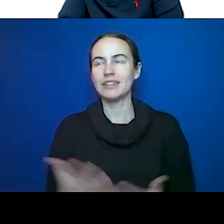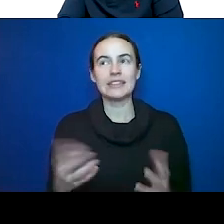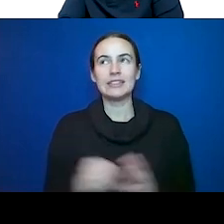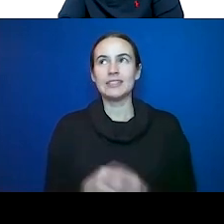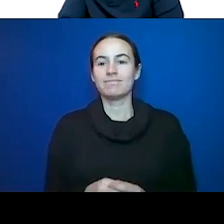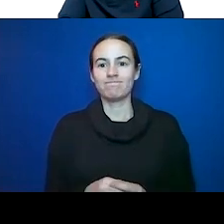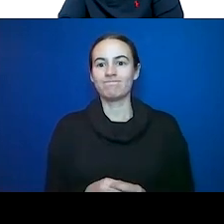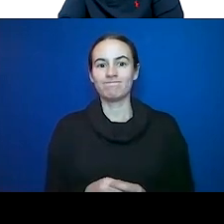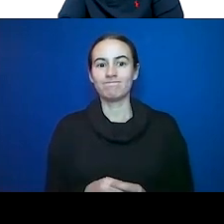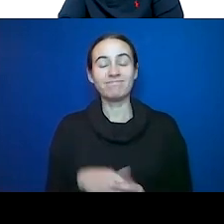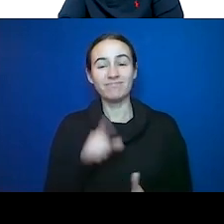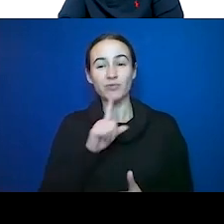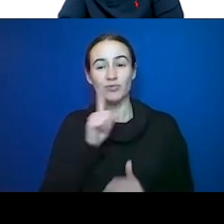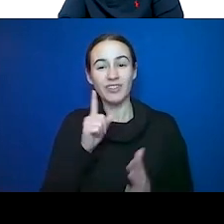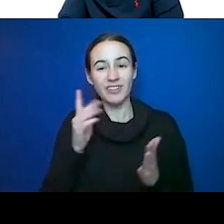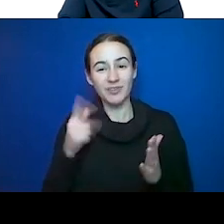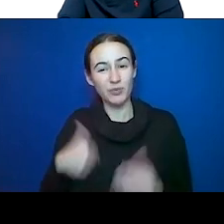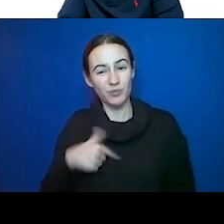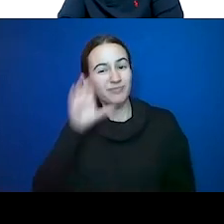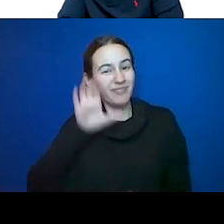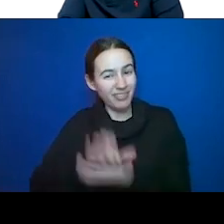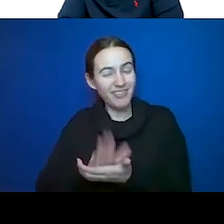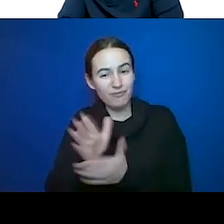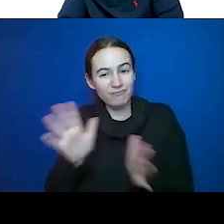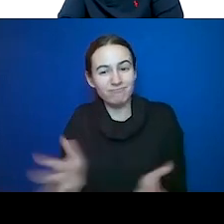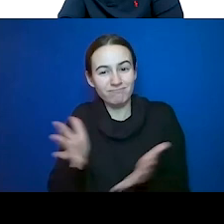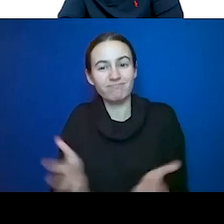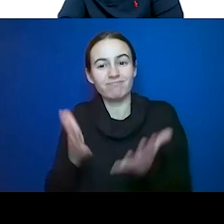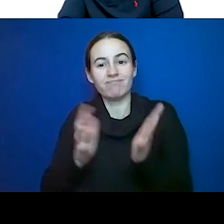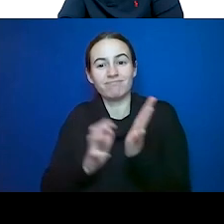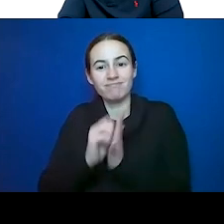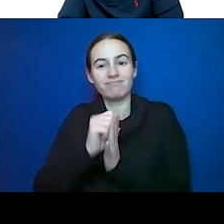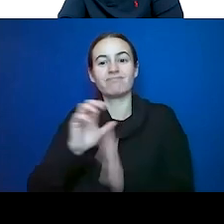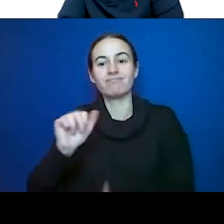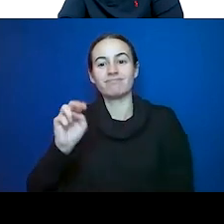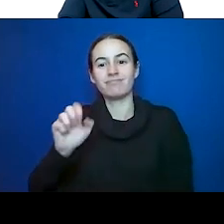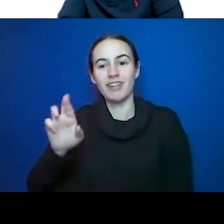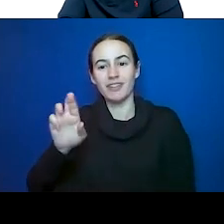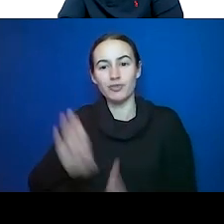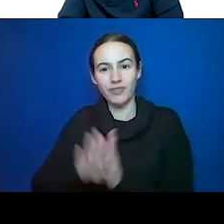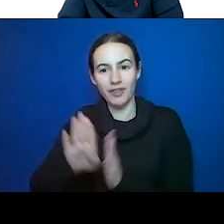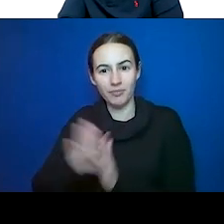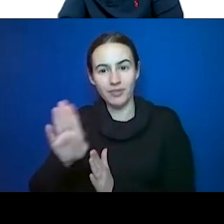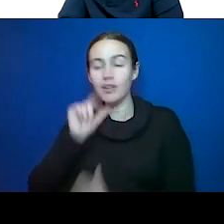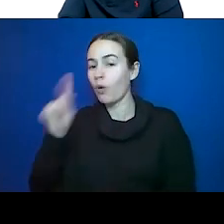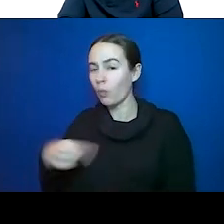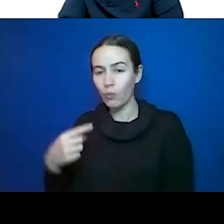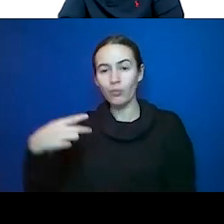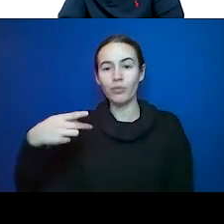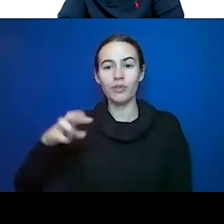beginning to believe. Again not only with prostate cancer but with breast cancer as well. We